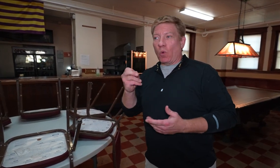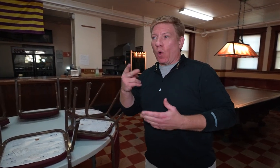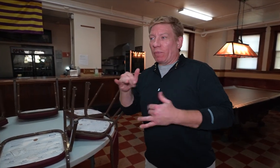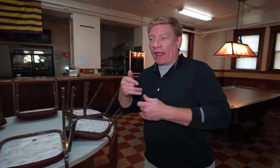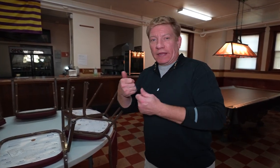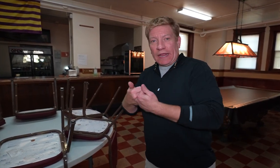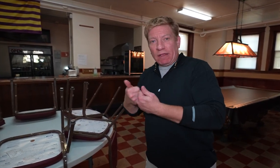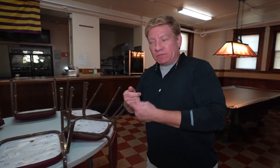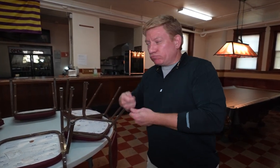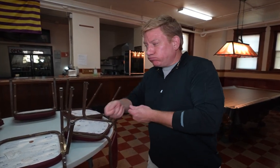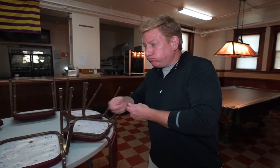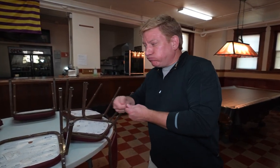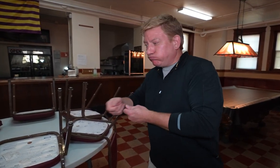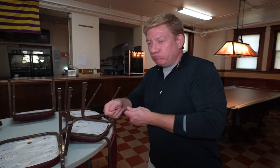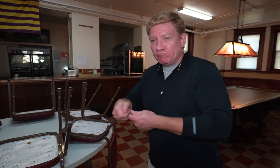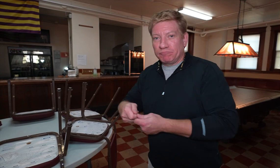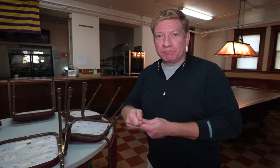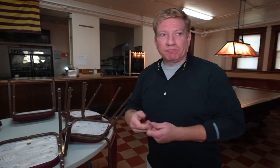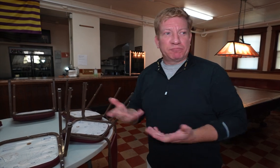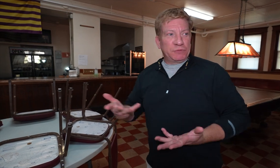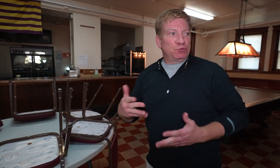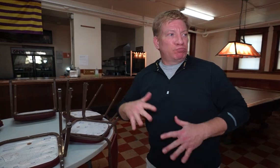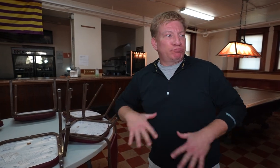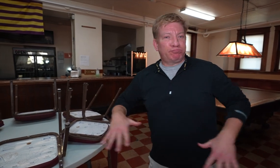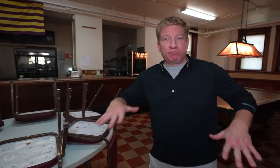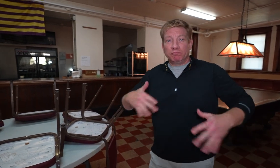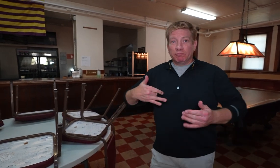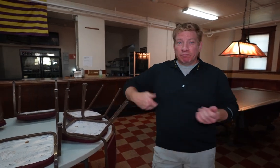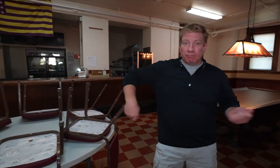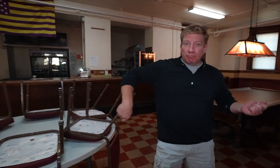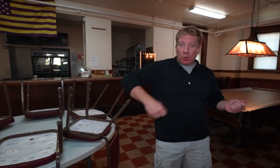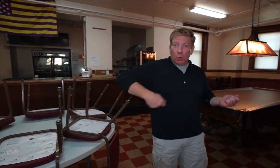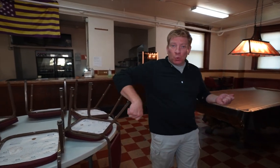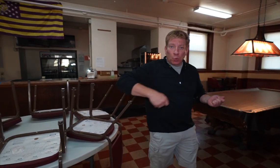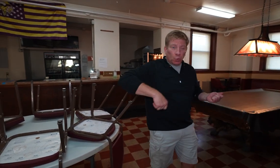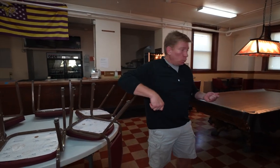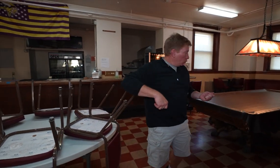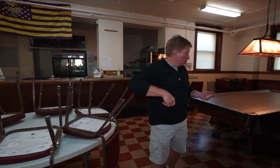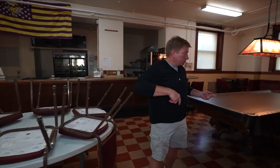Or you can come play card games or play pool.